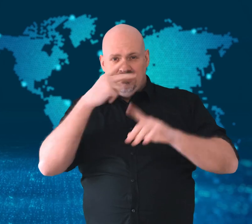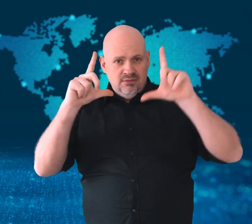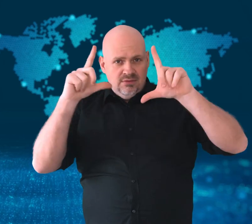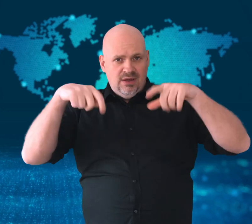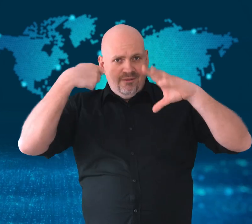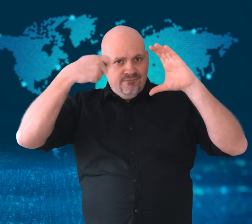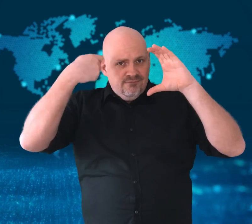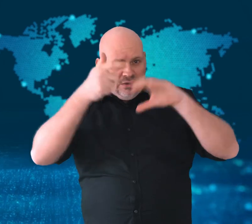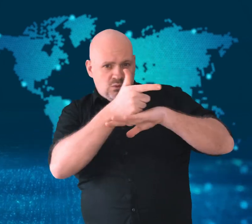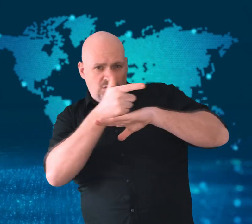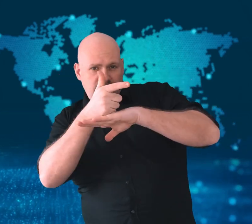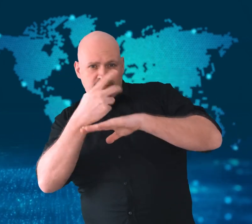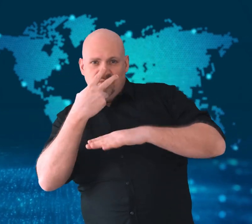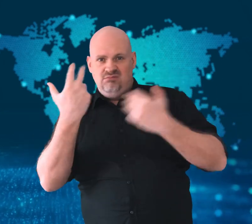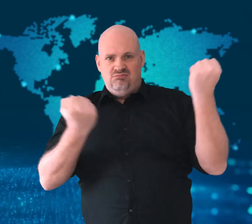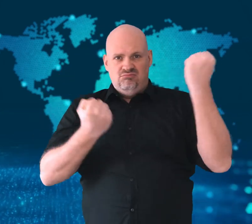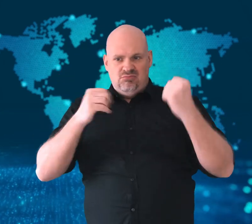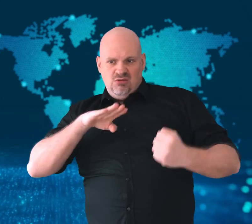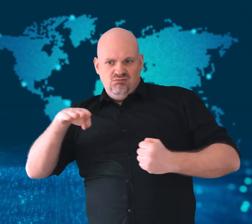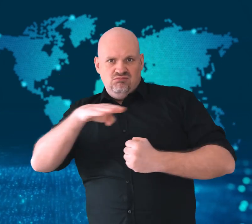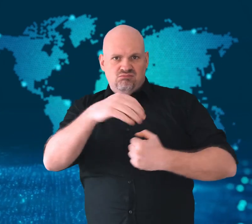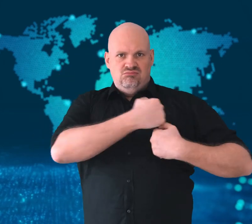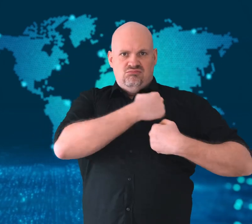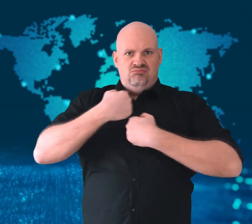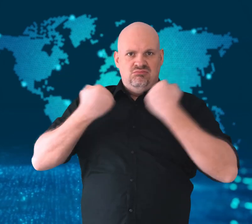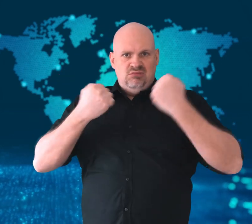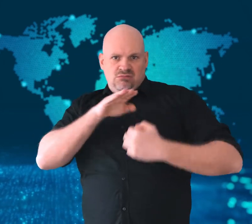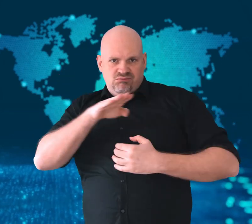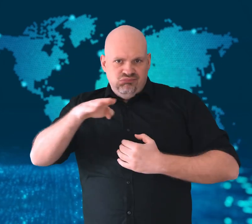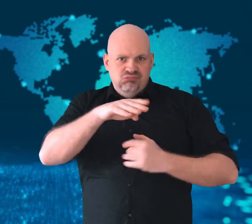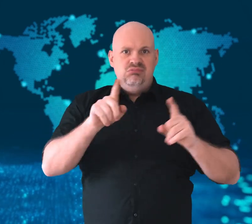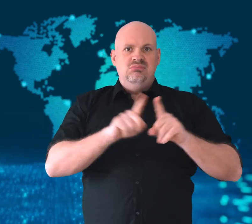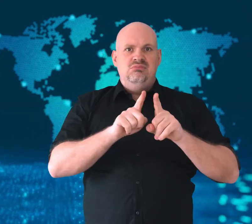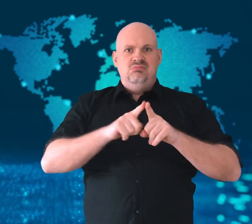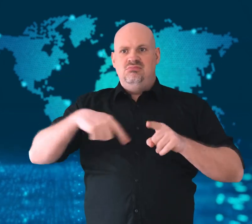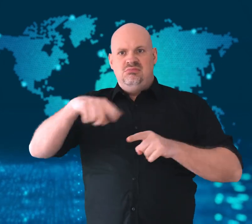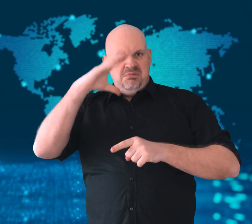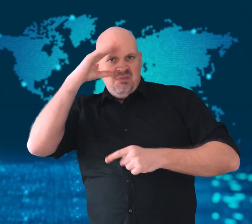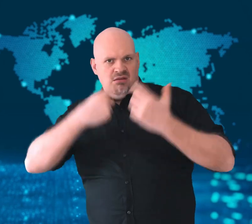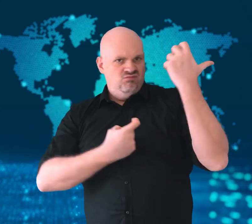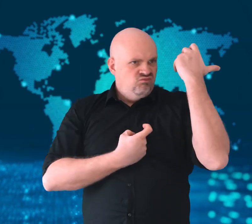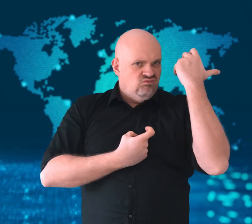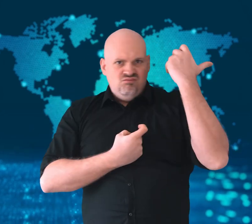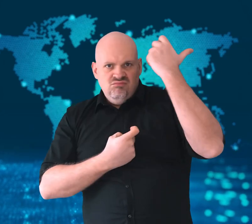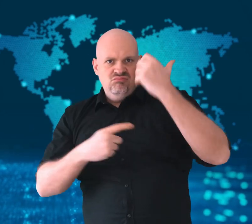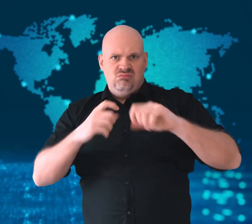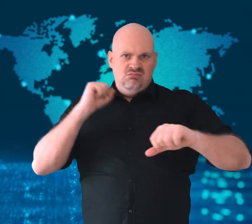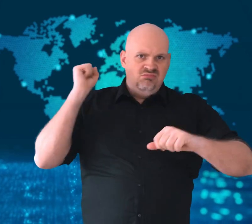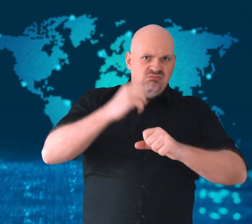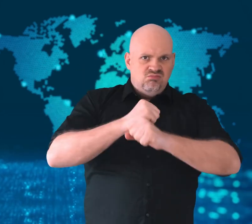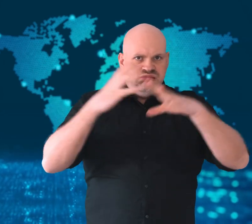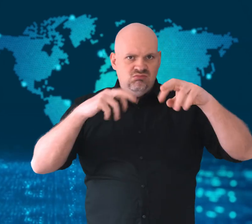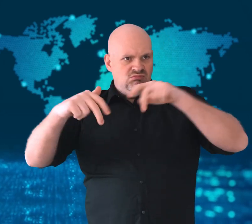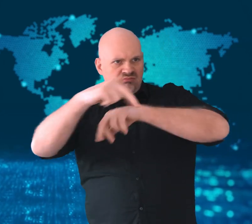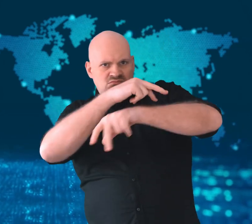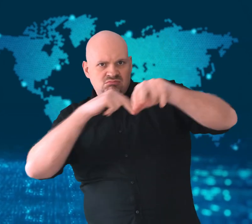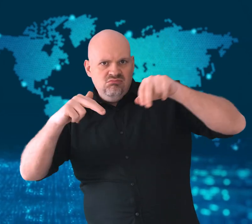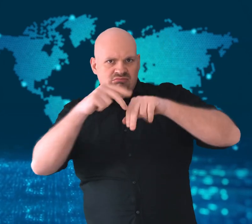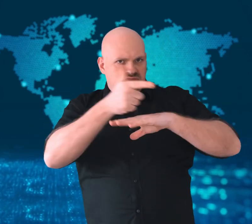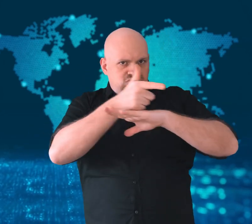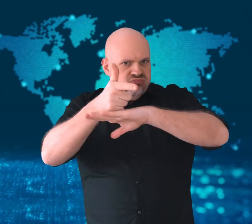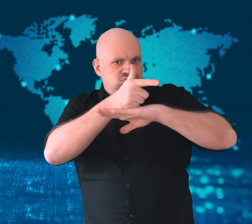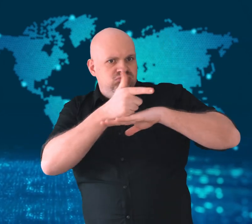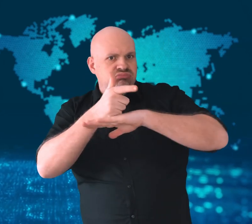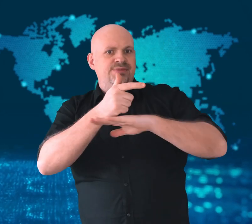Social media showed videos of military vehicles on the streets